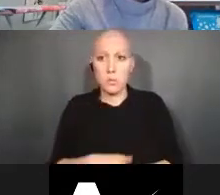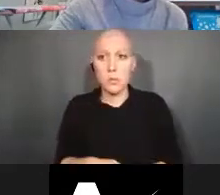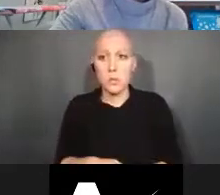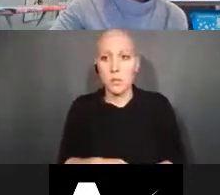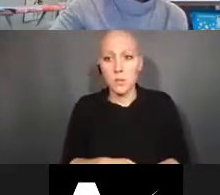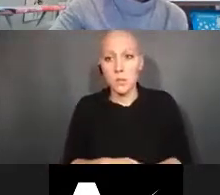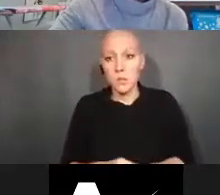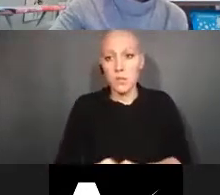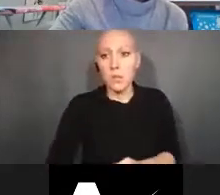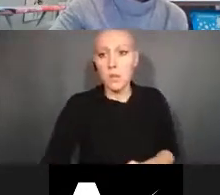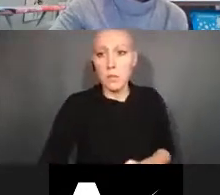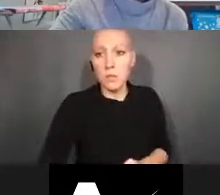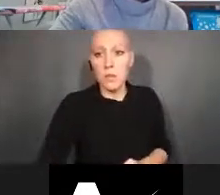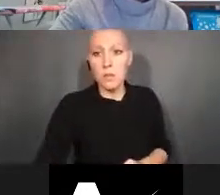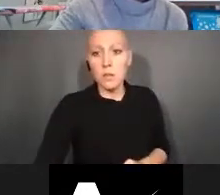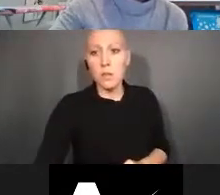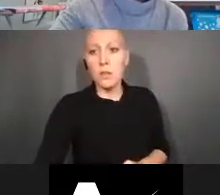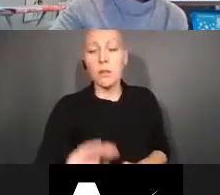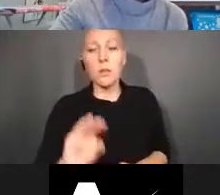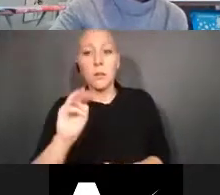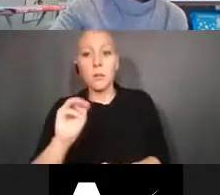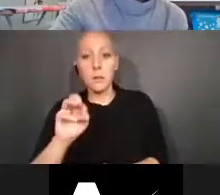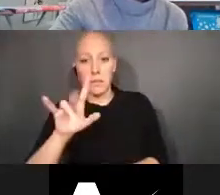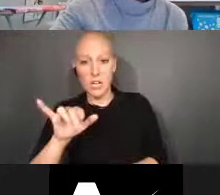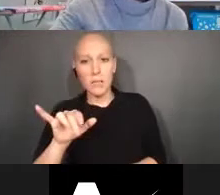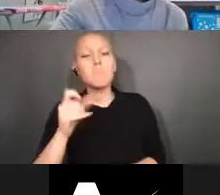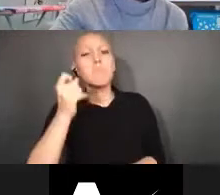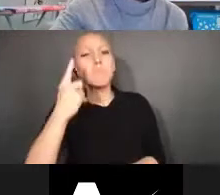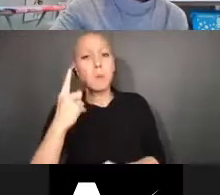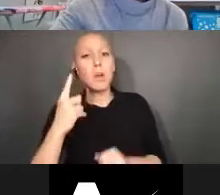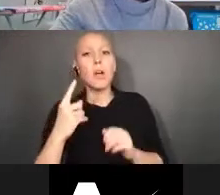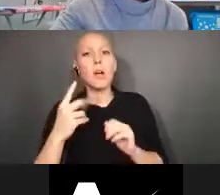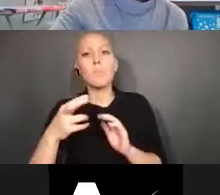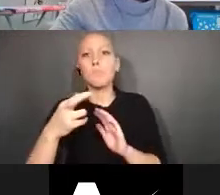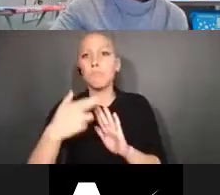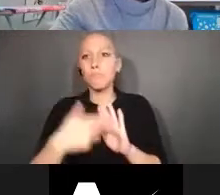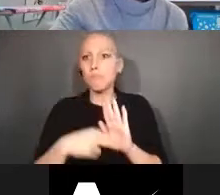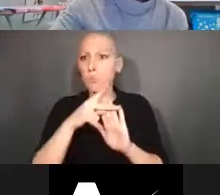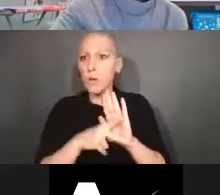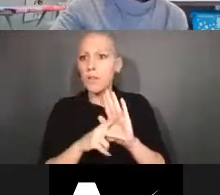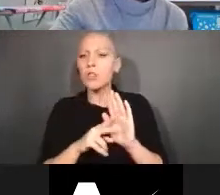Mary Fran Deutsch: The regulations apply to foreign awardees, and sometimes that catches them by surprise,